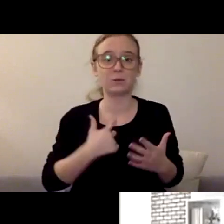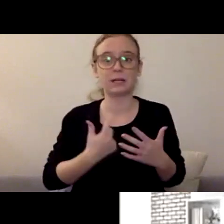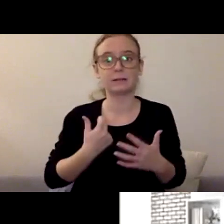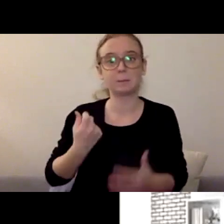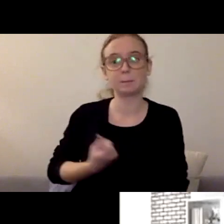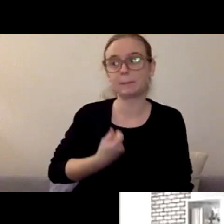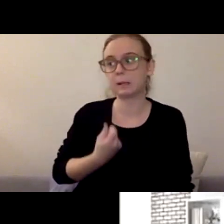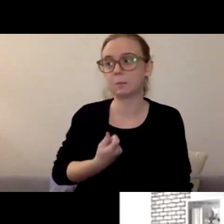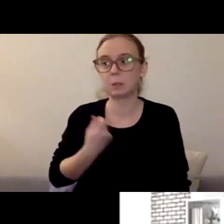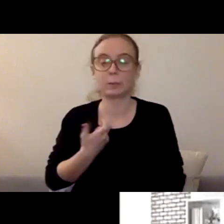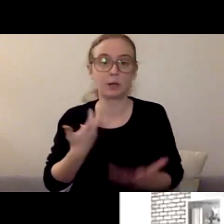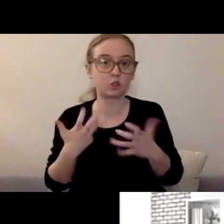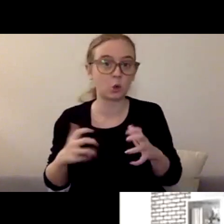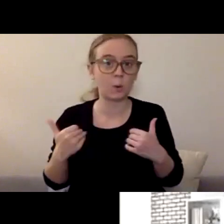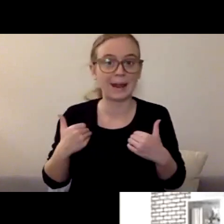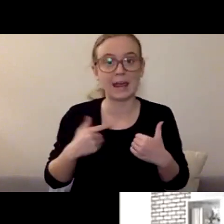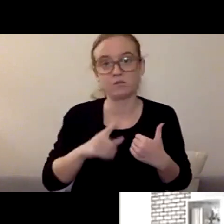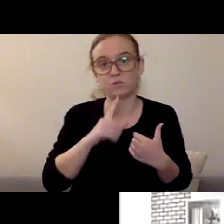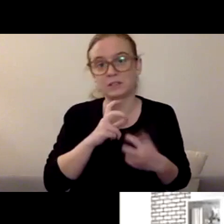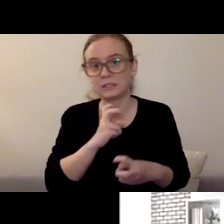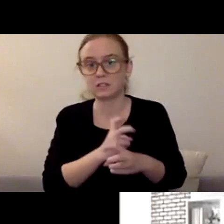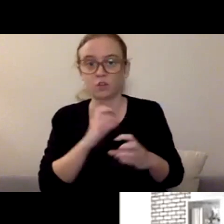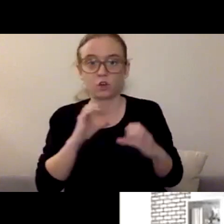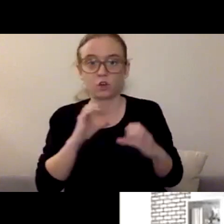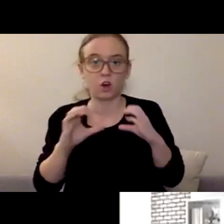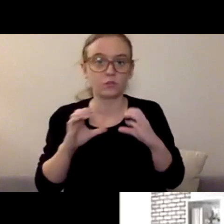or those vulnerable... Going into a place as vulnerable